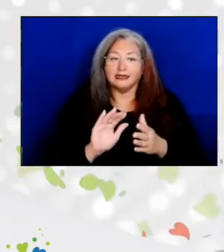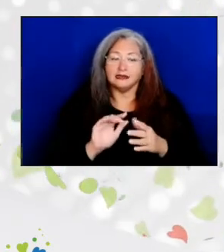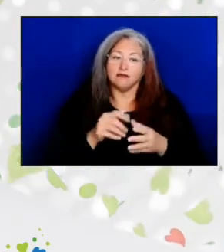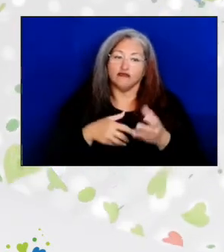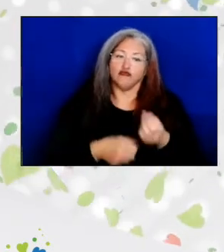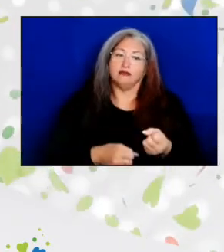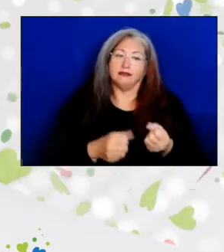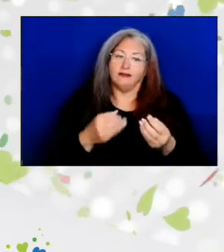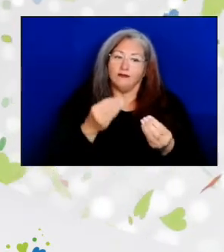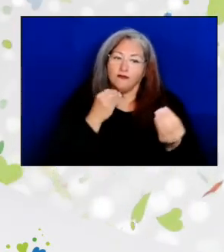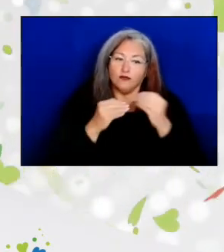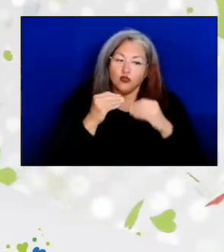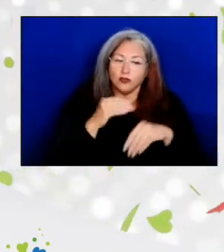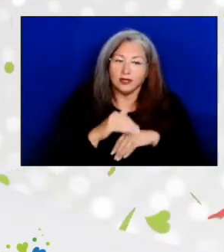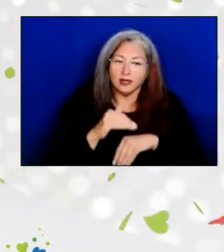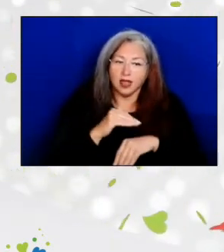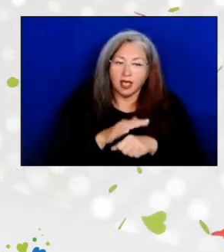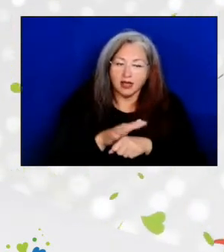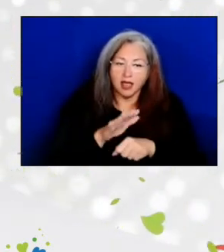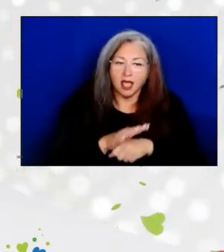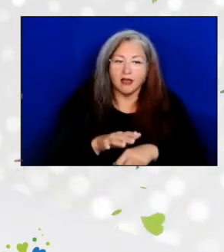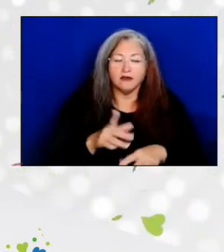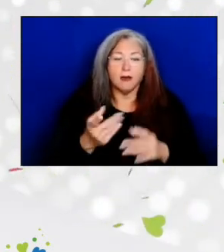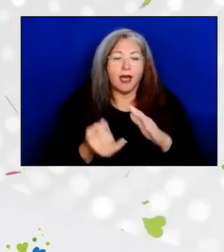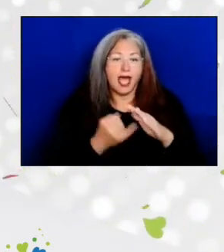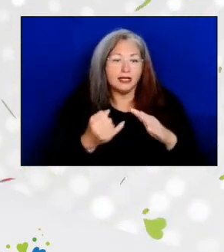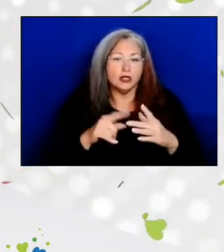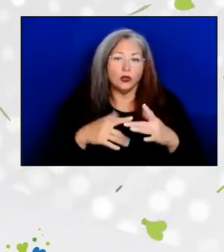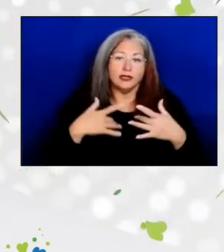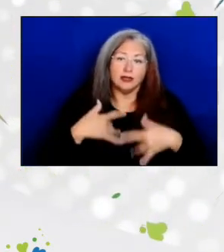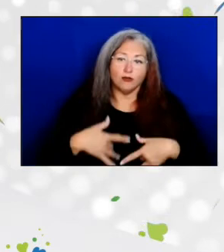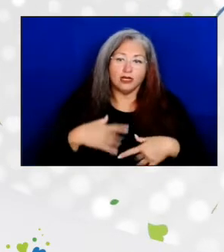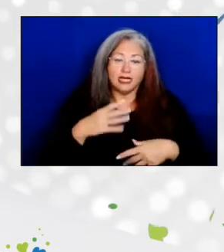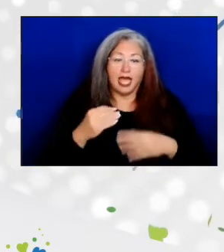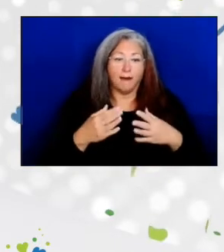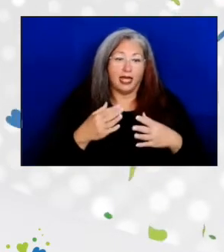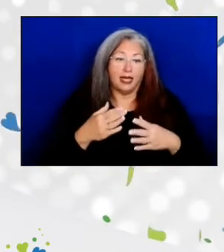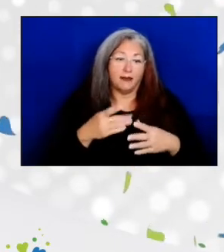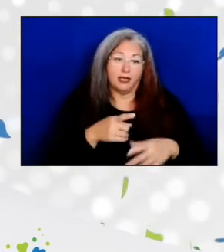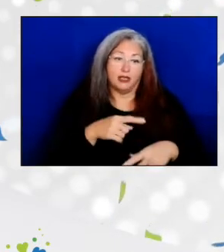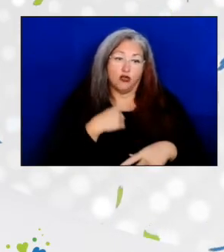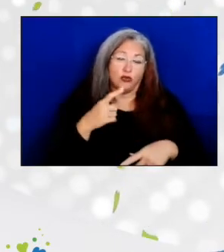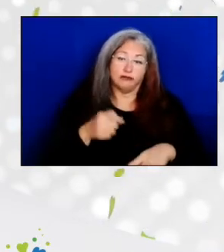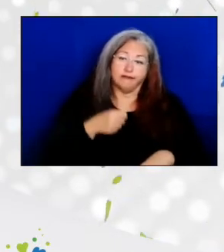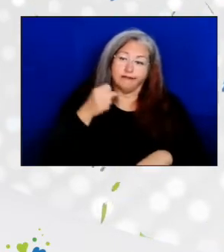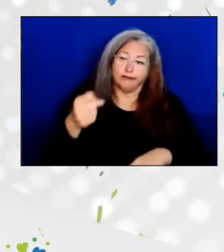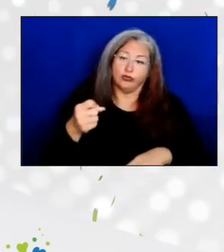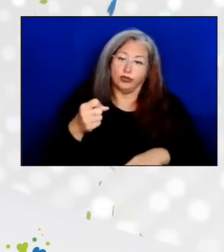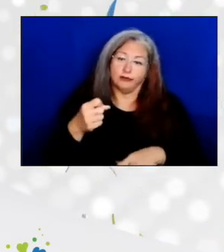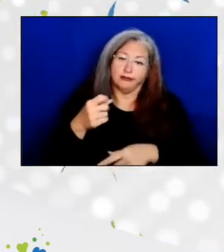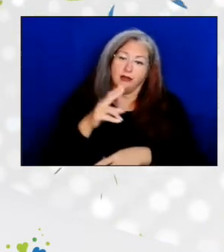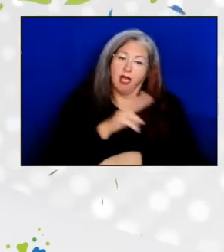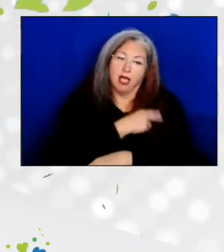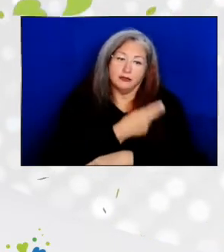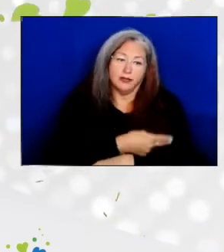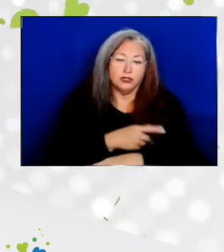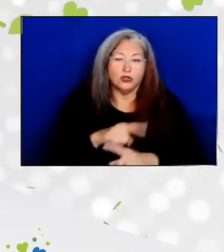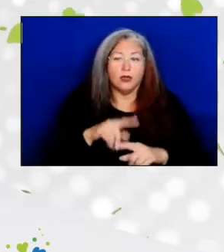isolated, depressed, and at risk for institutionalization. And the aging services network cares